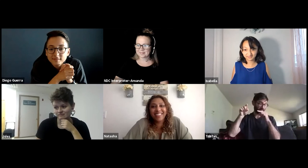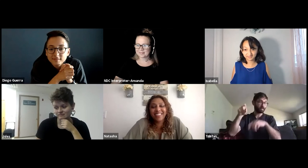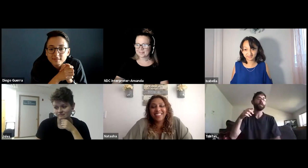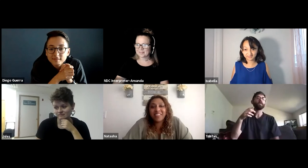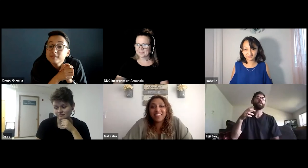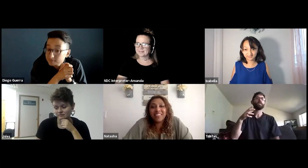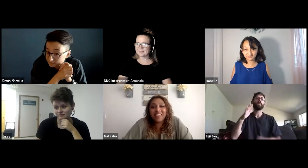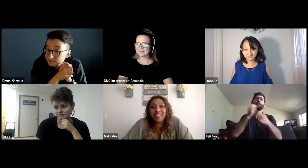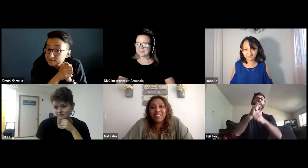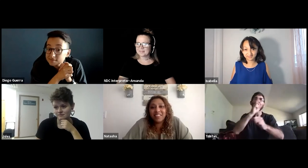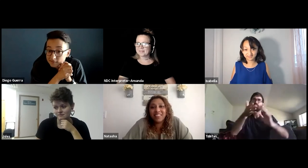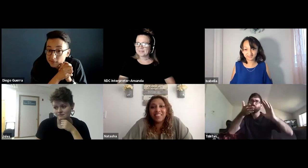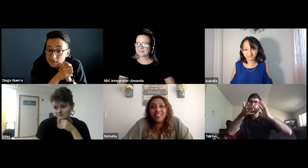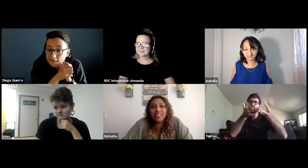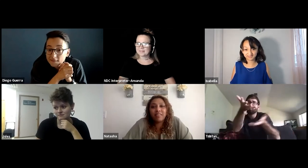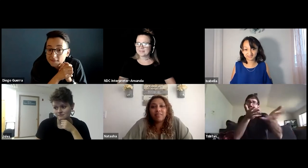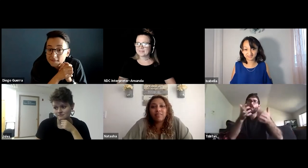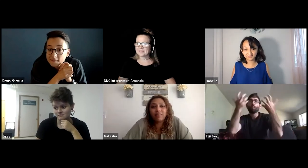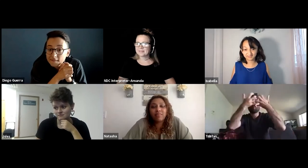I have a huge piece of advice for the DSS office.